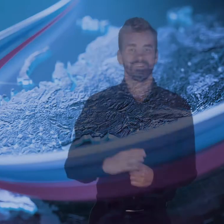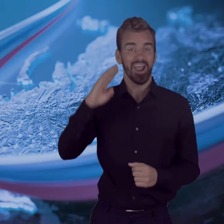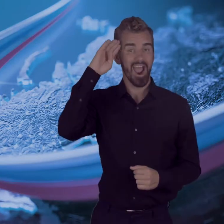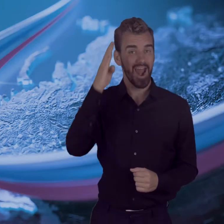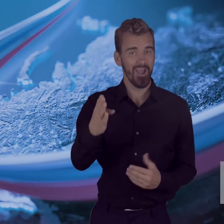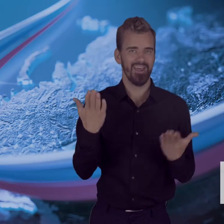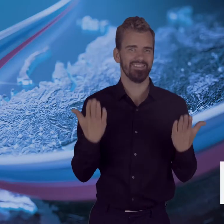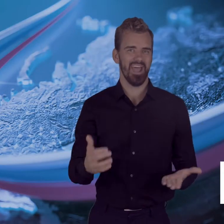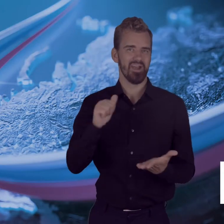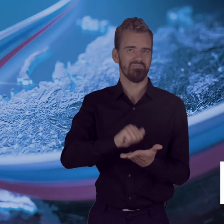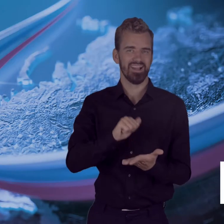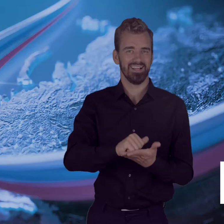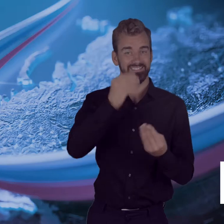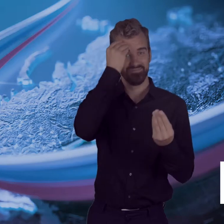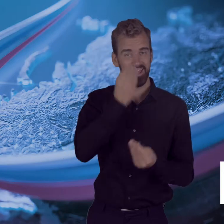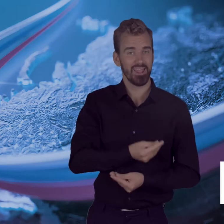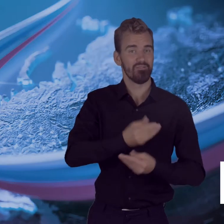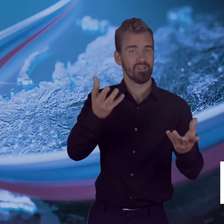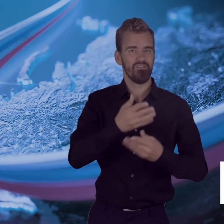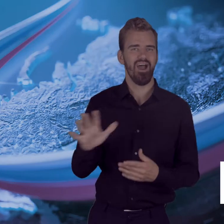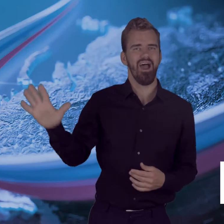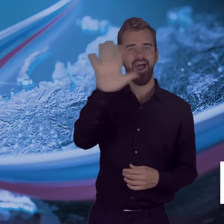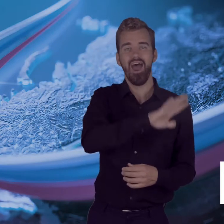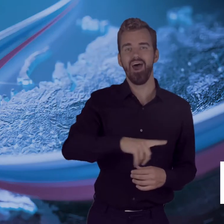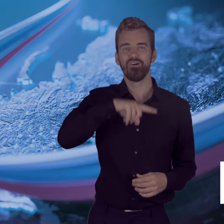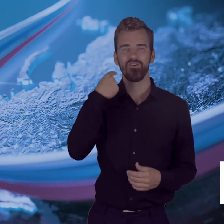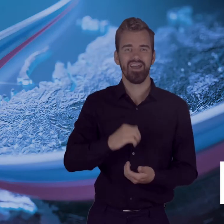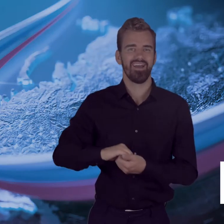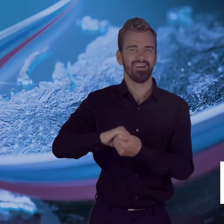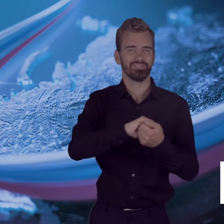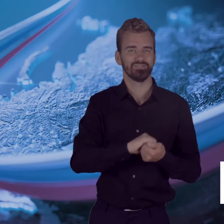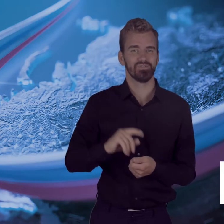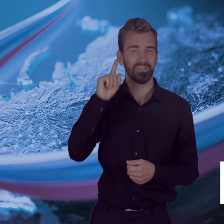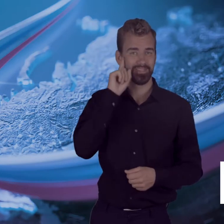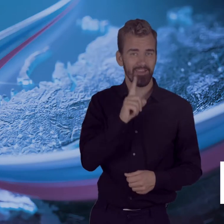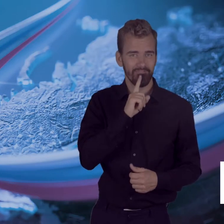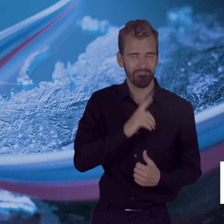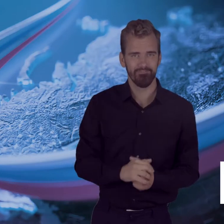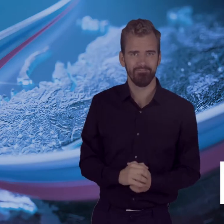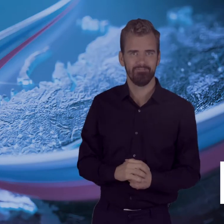Good afternoon! The press service of the VOG President is on the air.